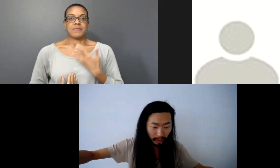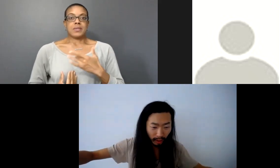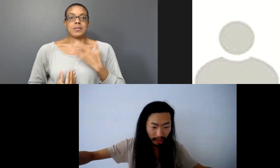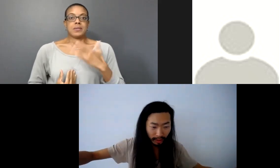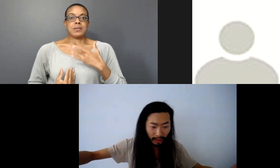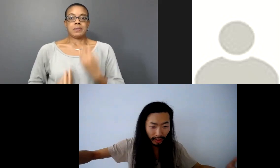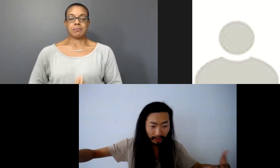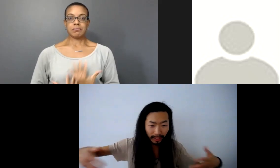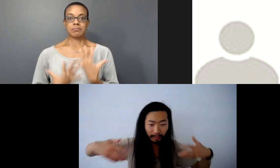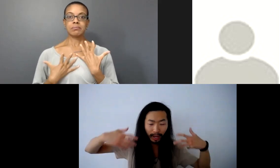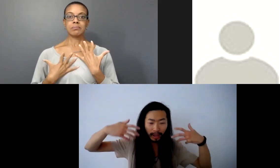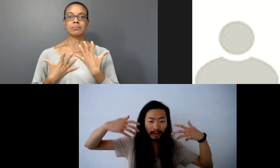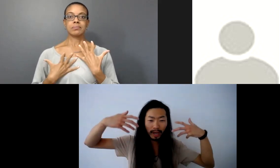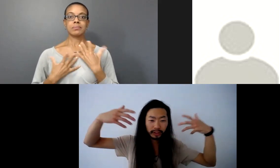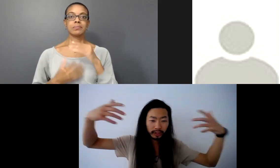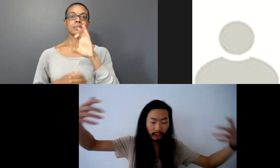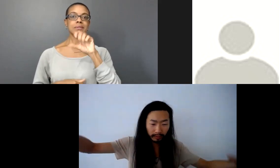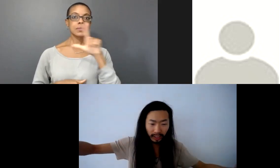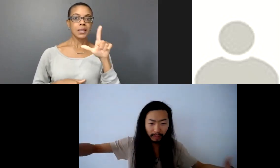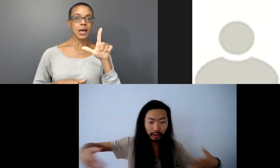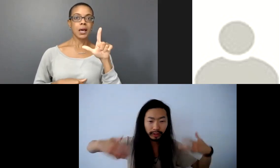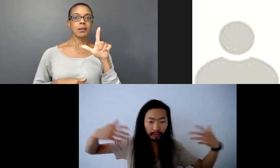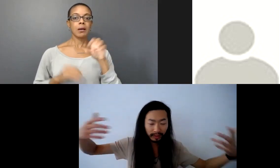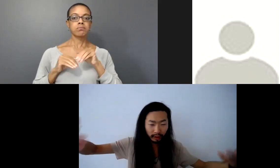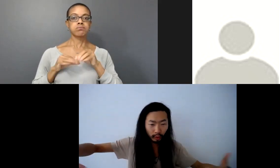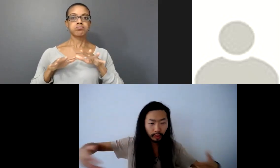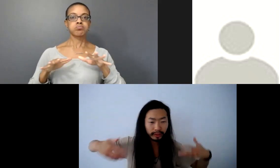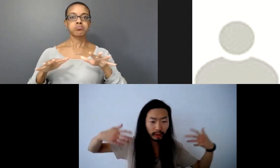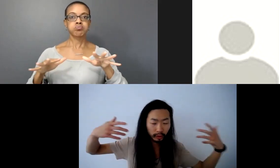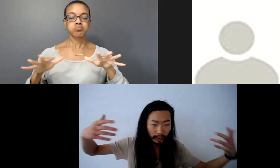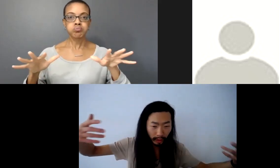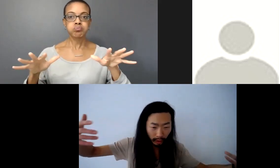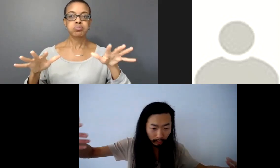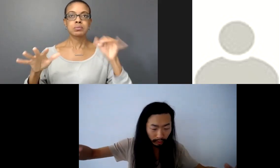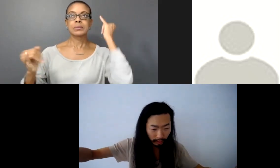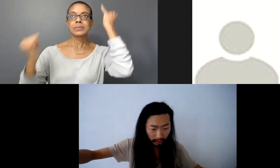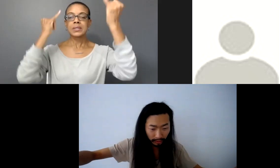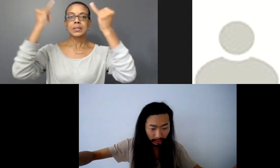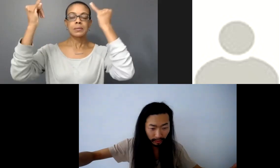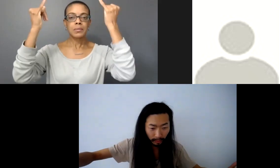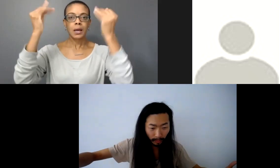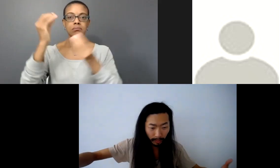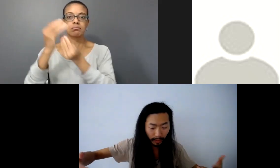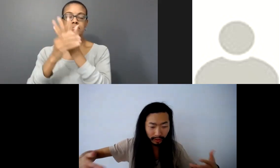body. Then in my imagination comes in, images comes in, stories start to conjure.